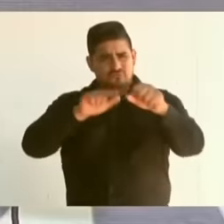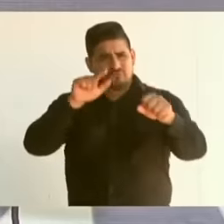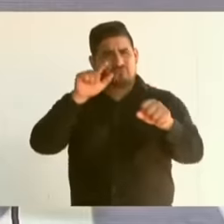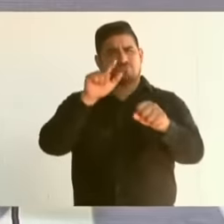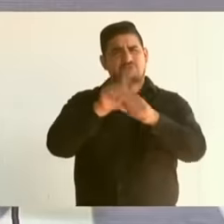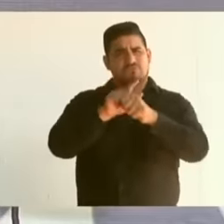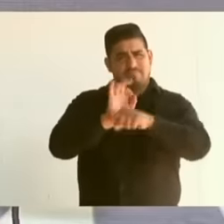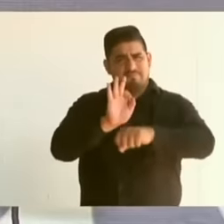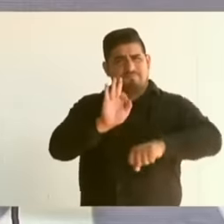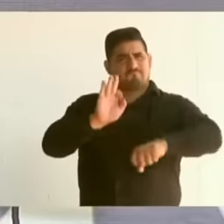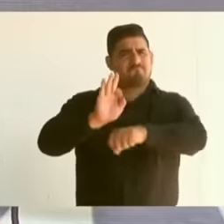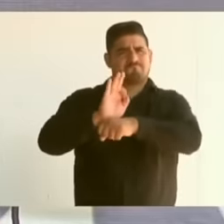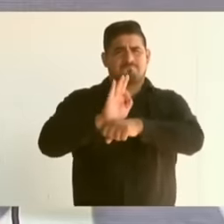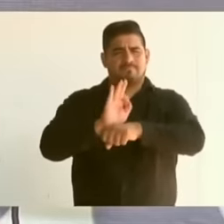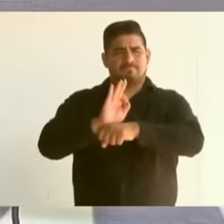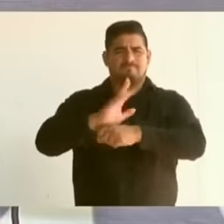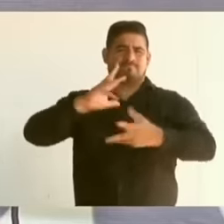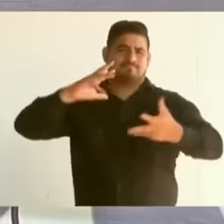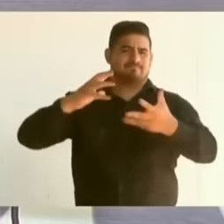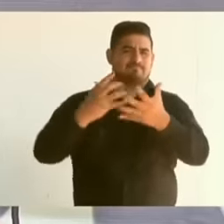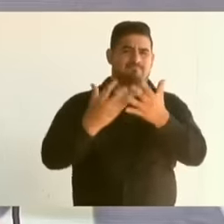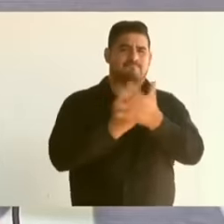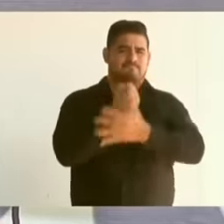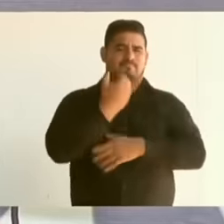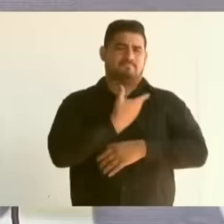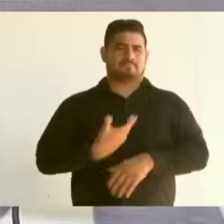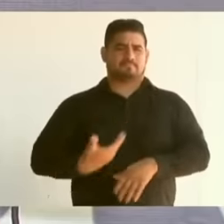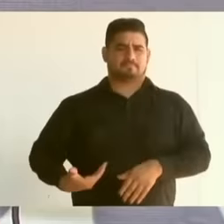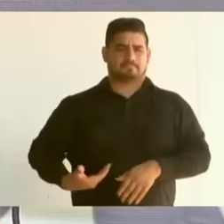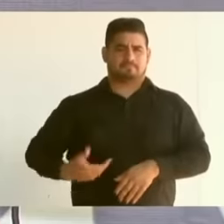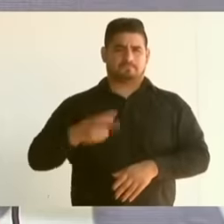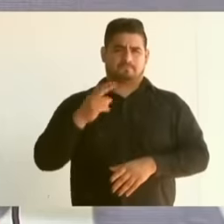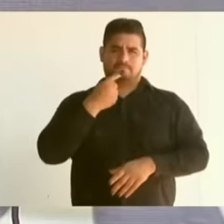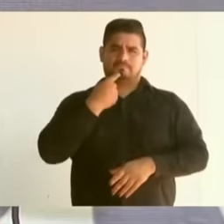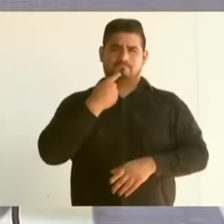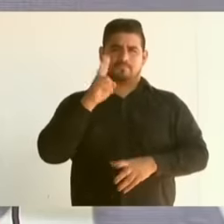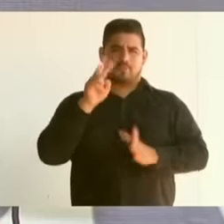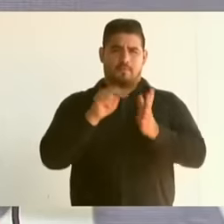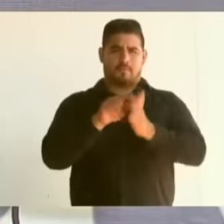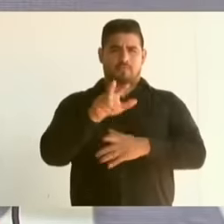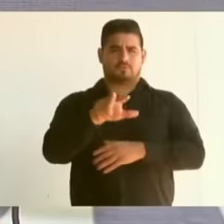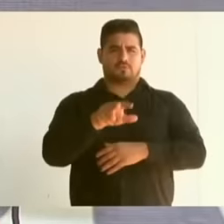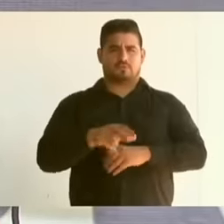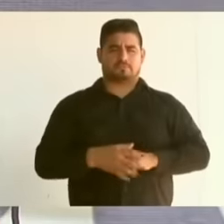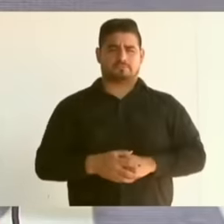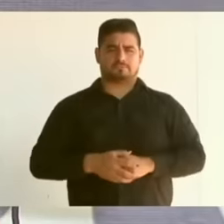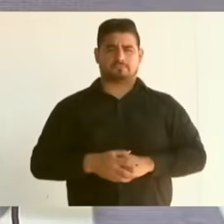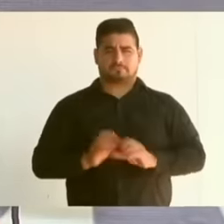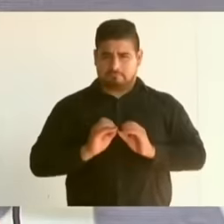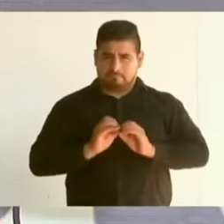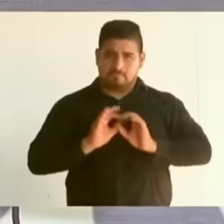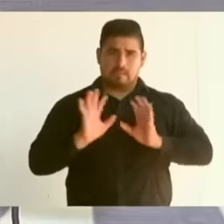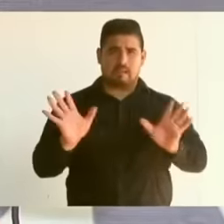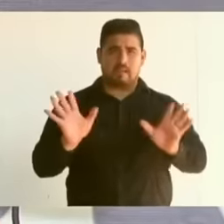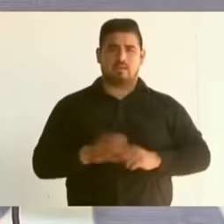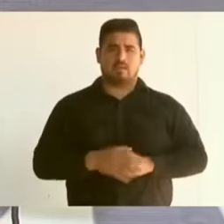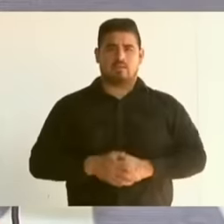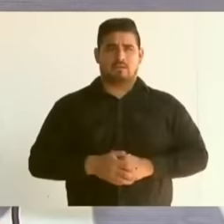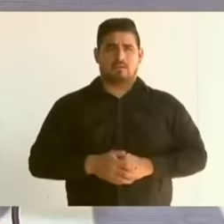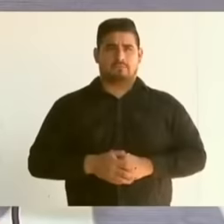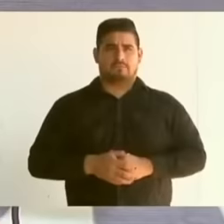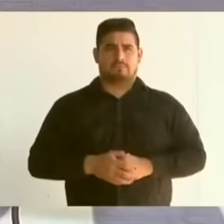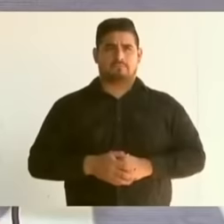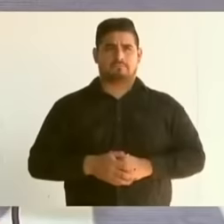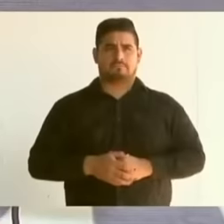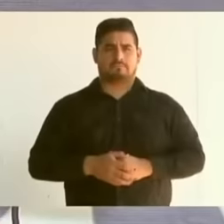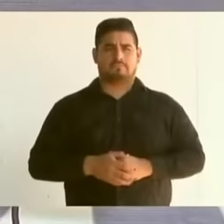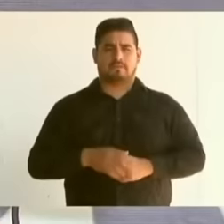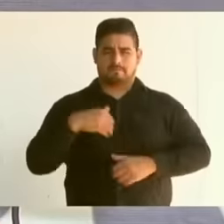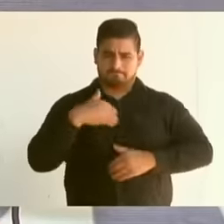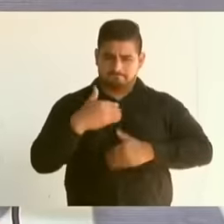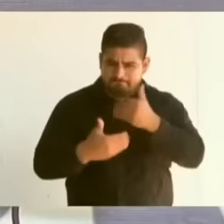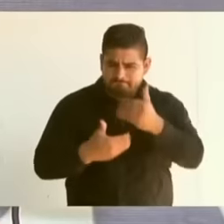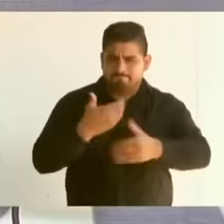gave rise to the triumph of the president in 2018 and of course the perseverance